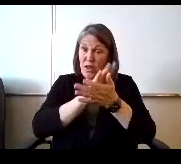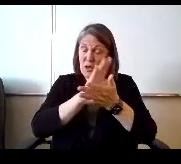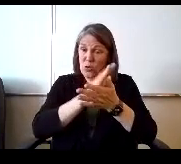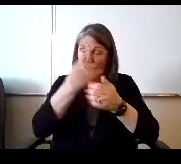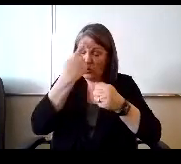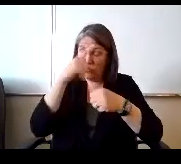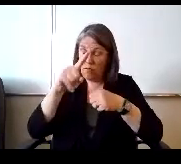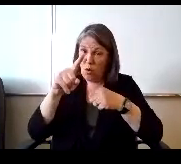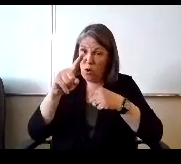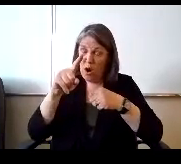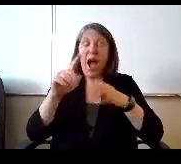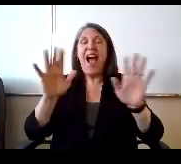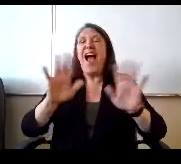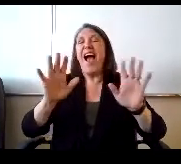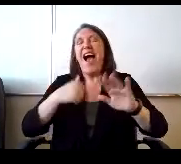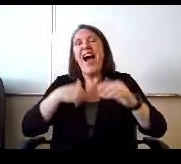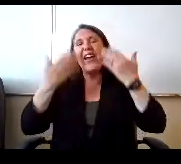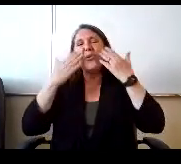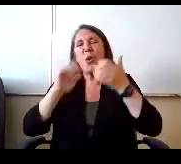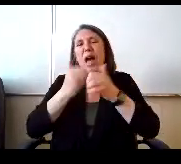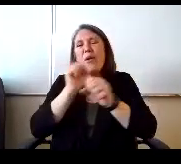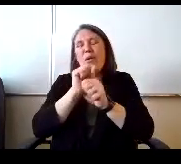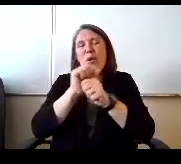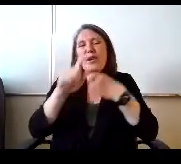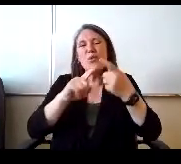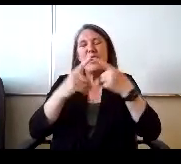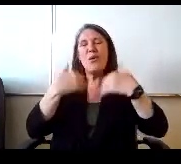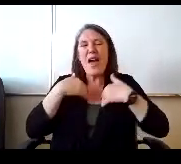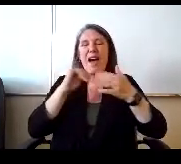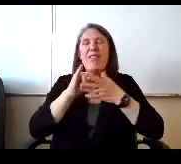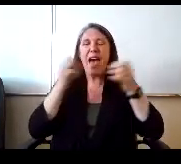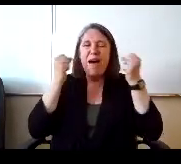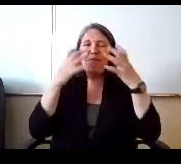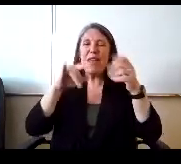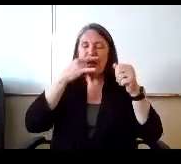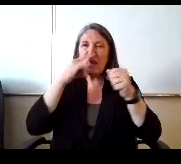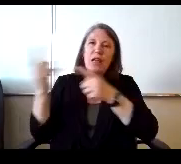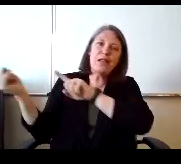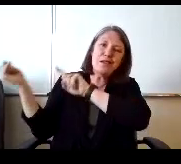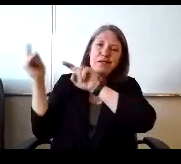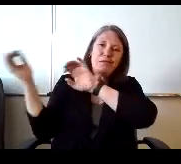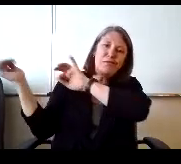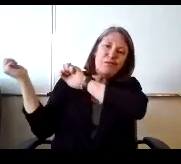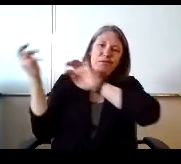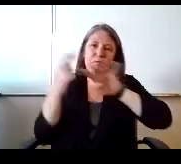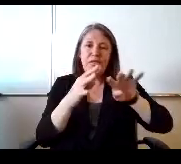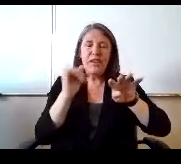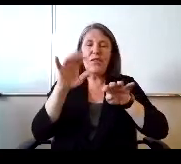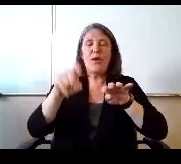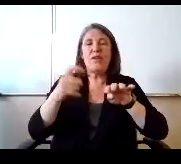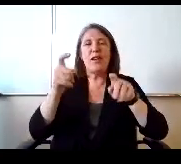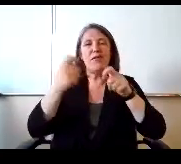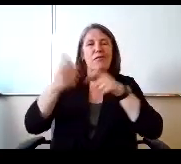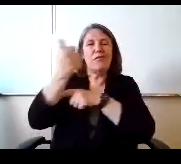I didn't know how it works with when you have that many kiddos coming in there. If you have to have admin and there has to